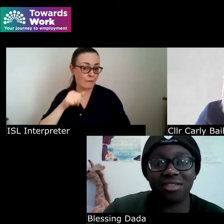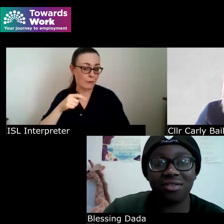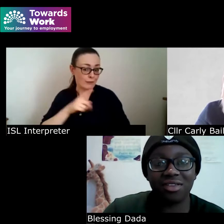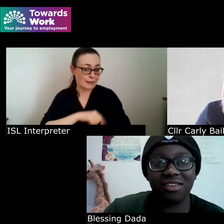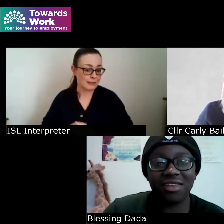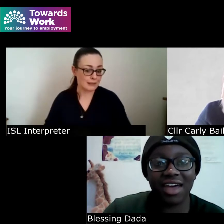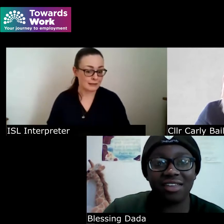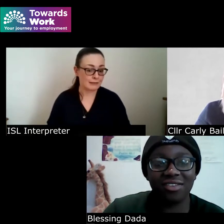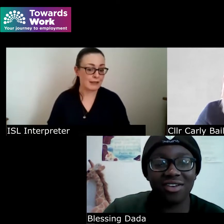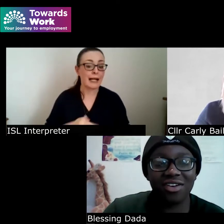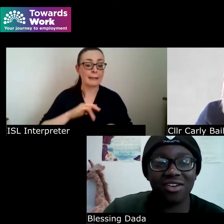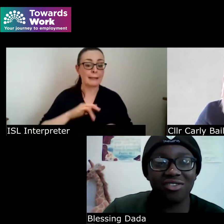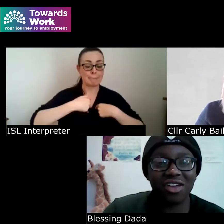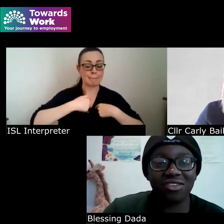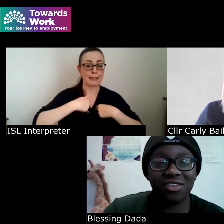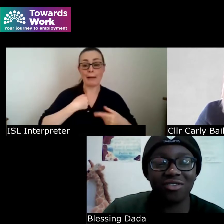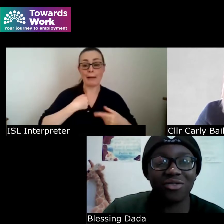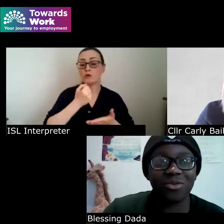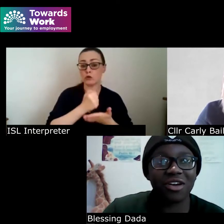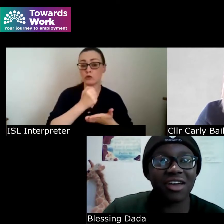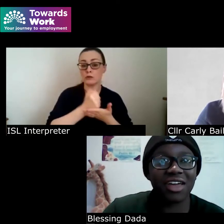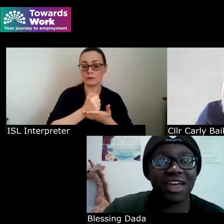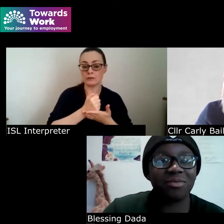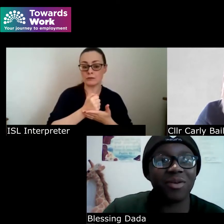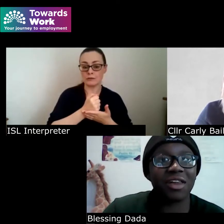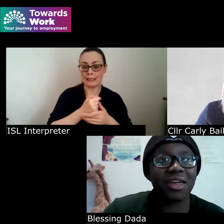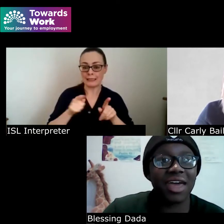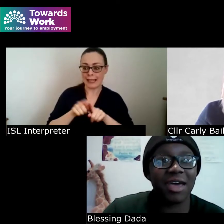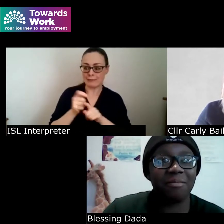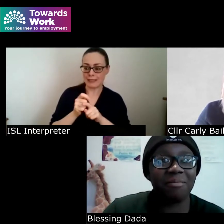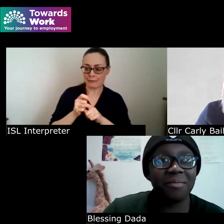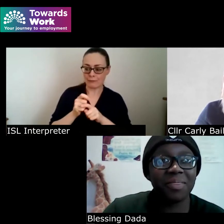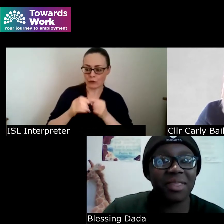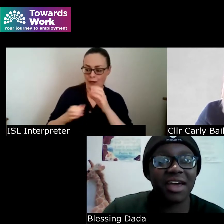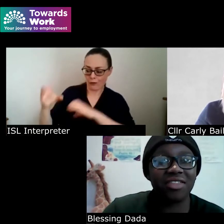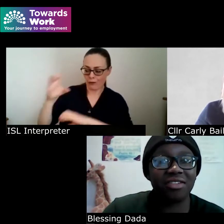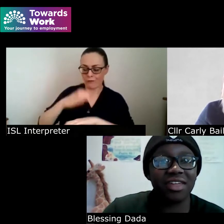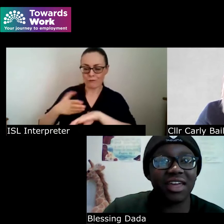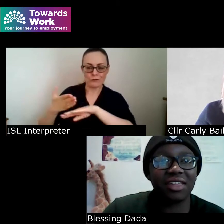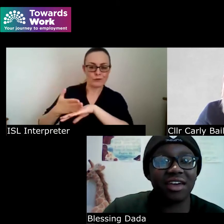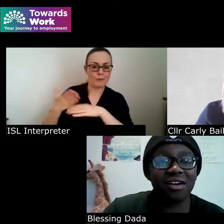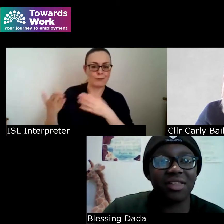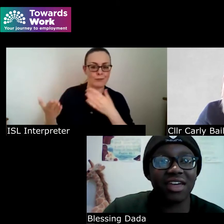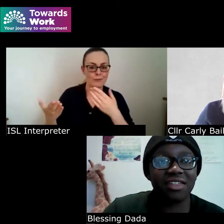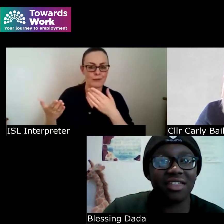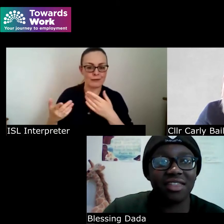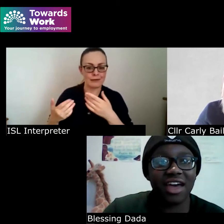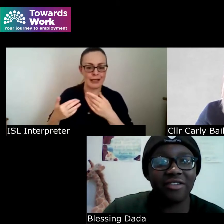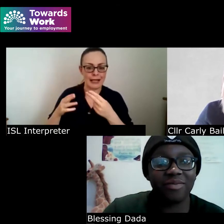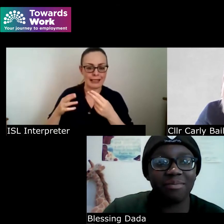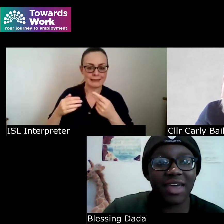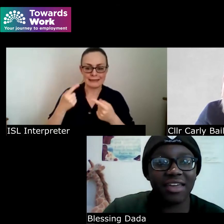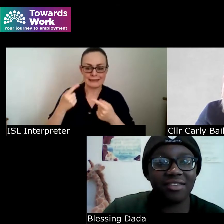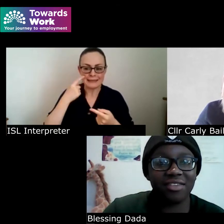student and trying to look for work as well um and just seeing the accommodations that have been made